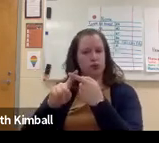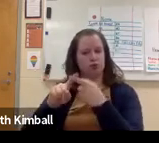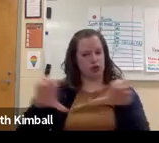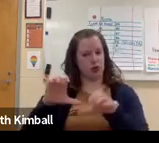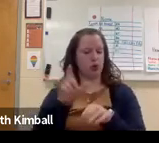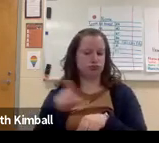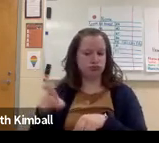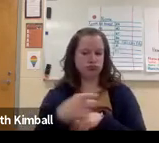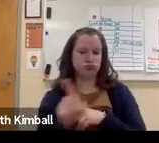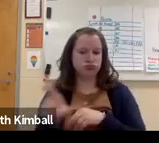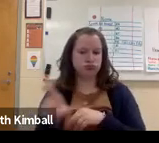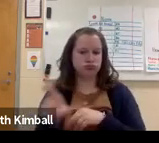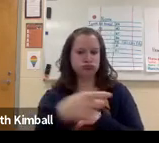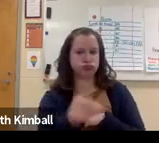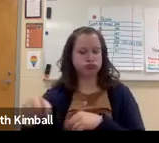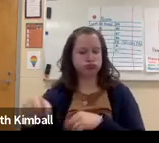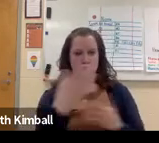at the programming for those toys,